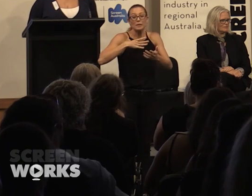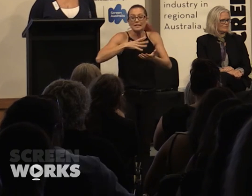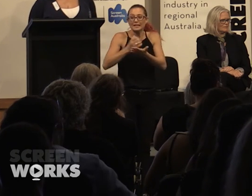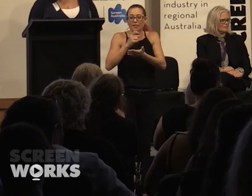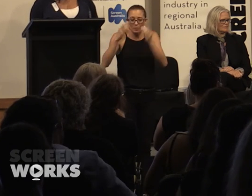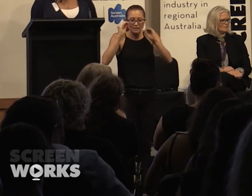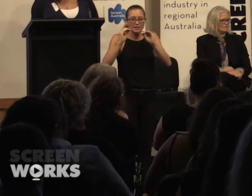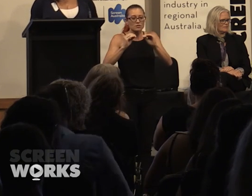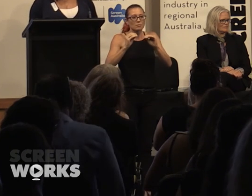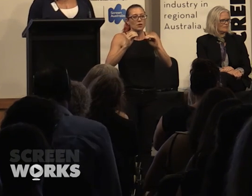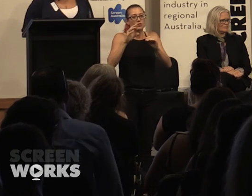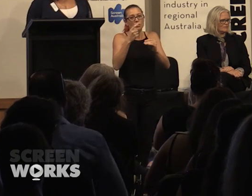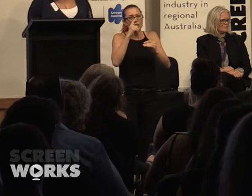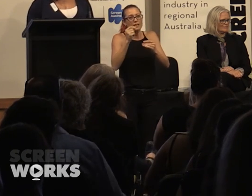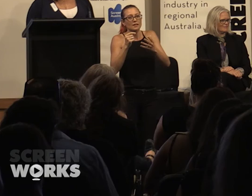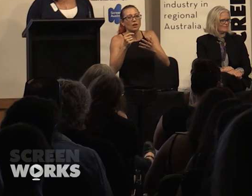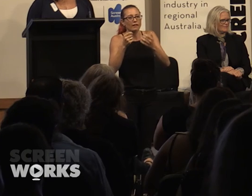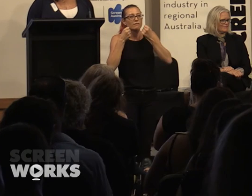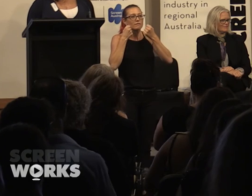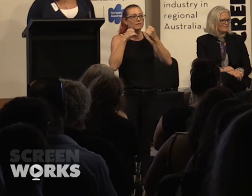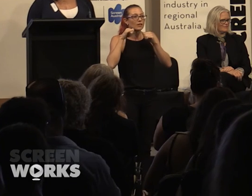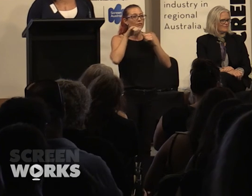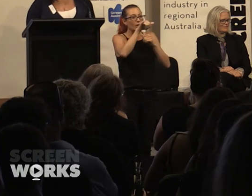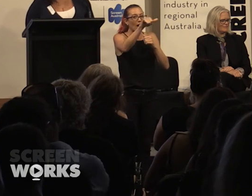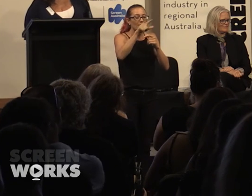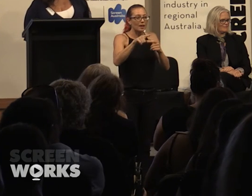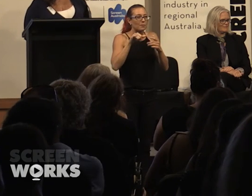going to crash the plane and everybody's going to go women are no good.